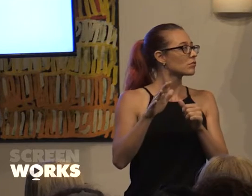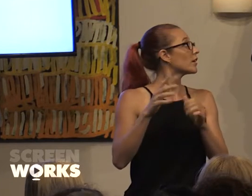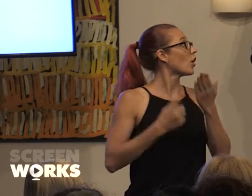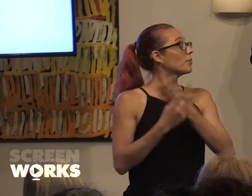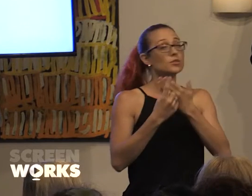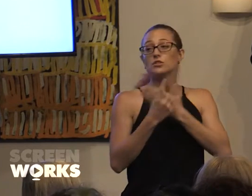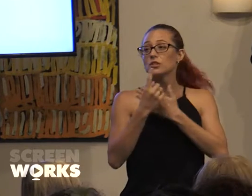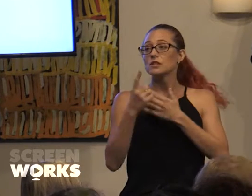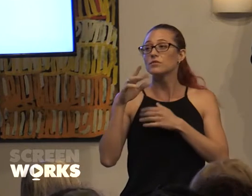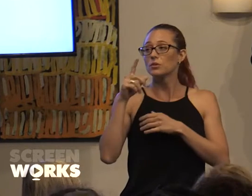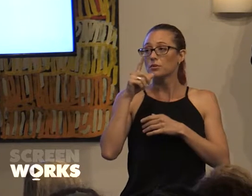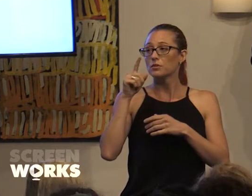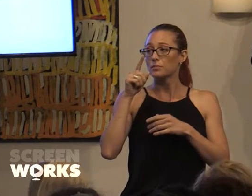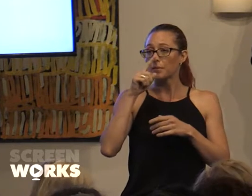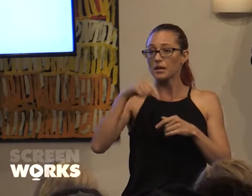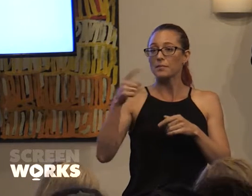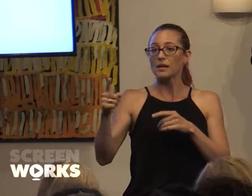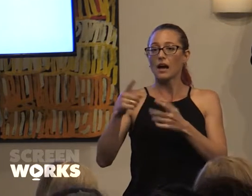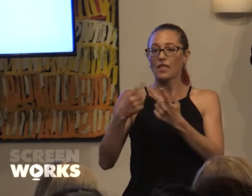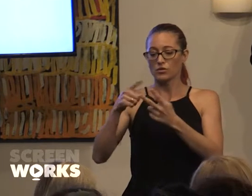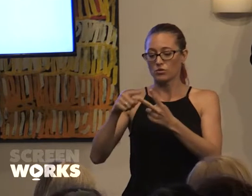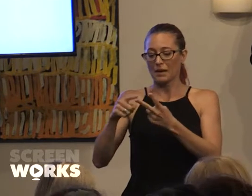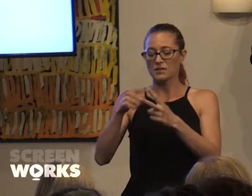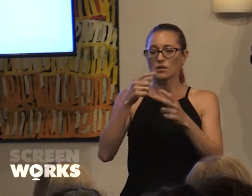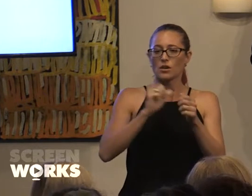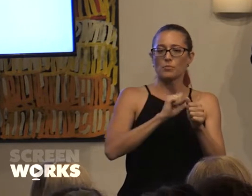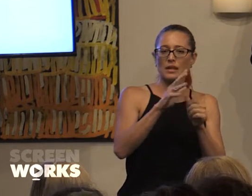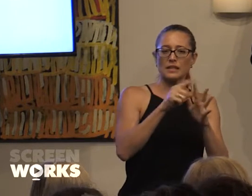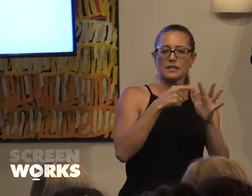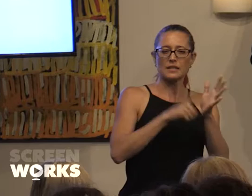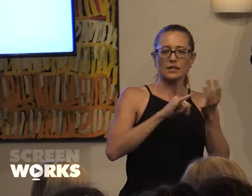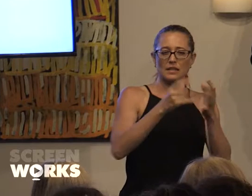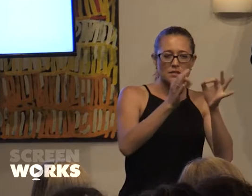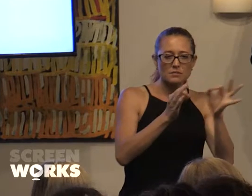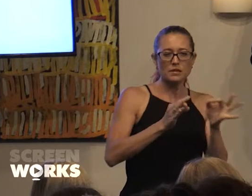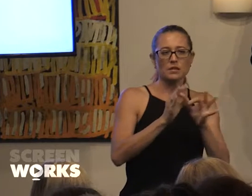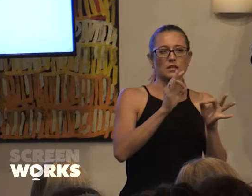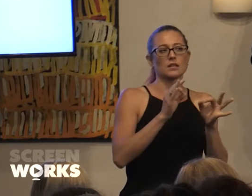other two parts of it were 'Brilliant Deals' which is a pilot scheme, which is trying to incentivize